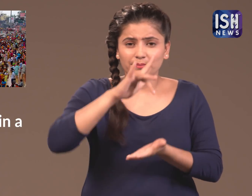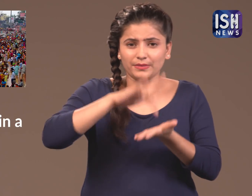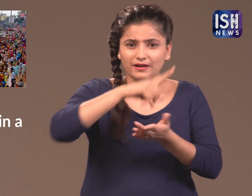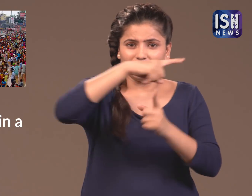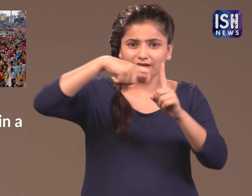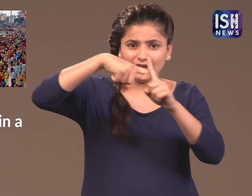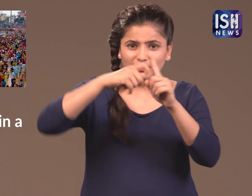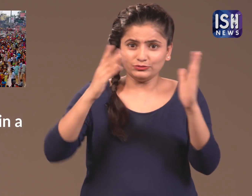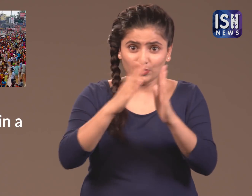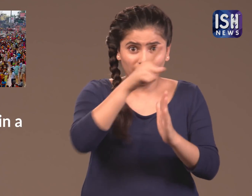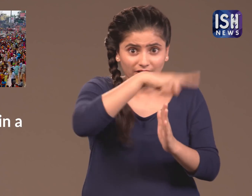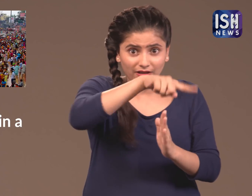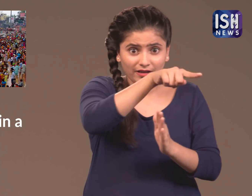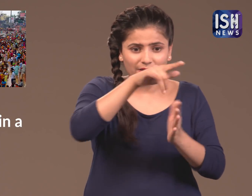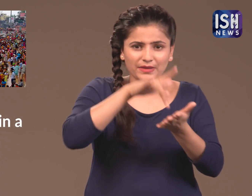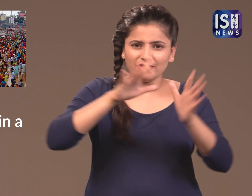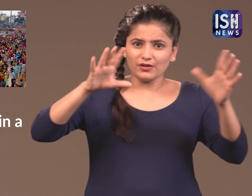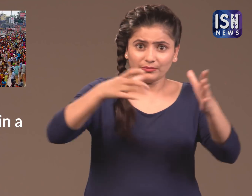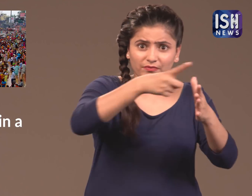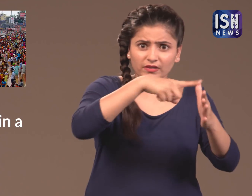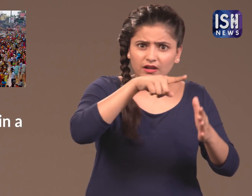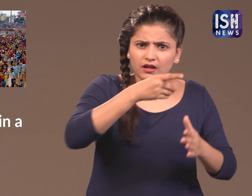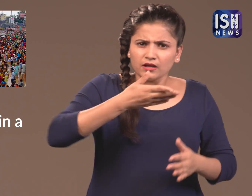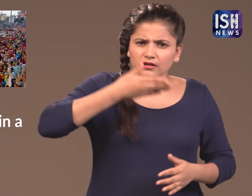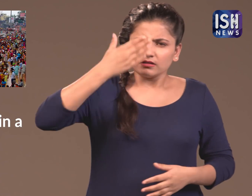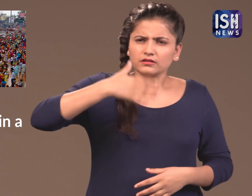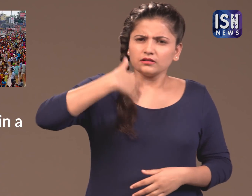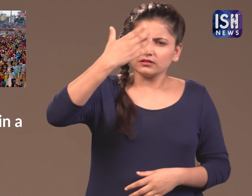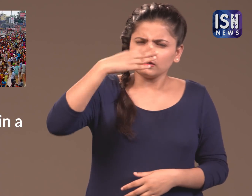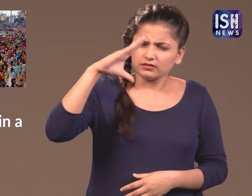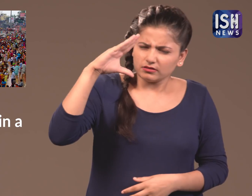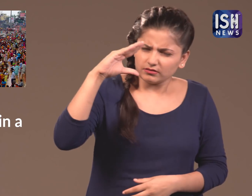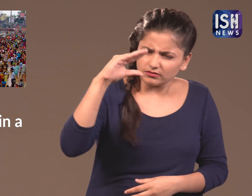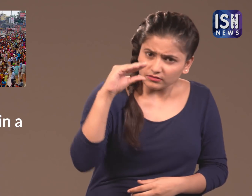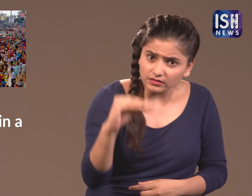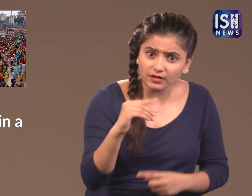In Kedarnath, oxygen levels are very low.